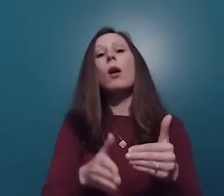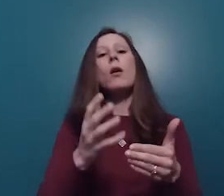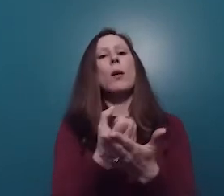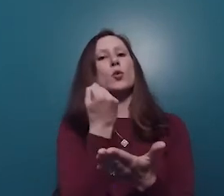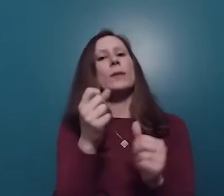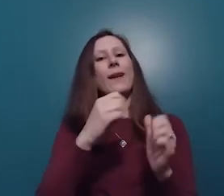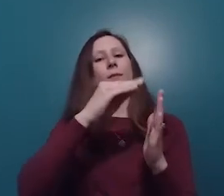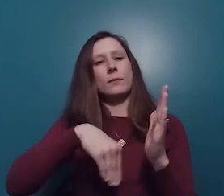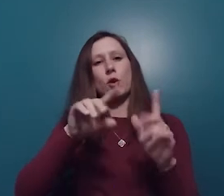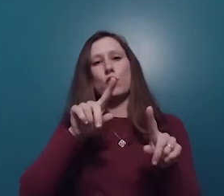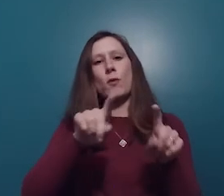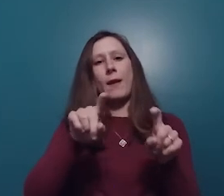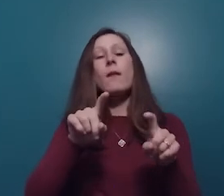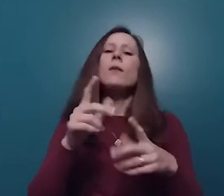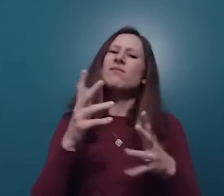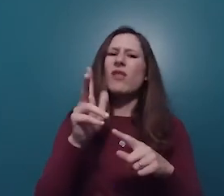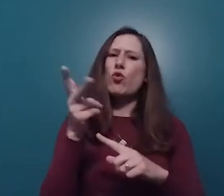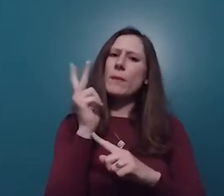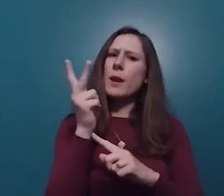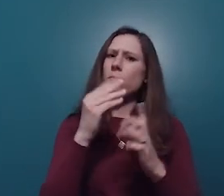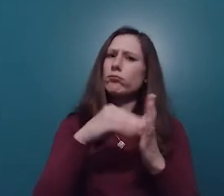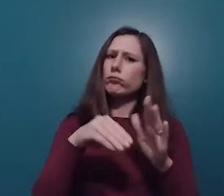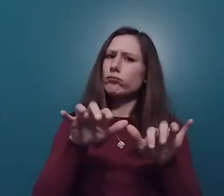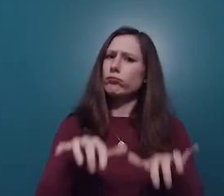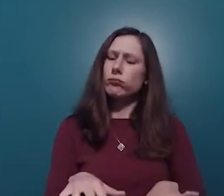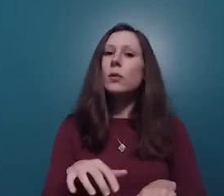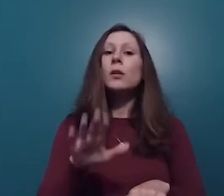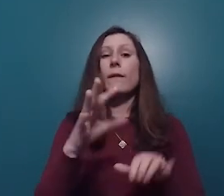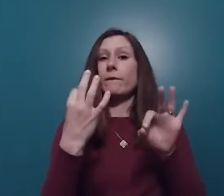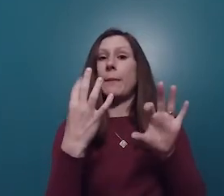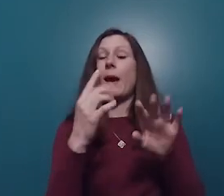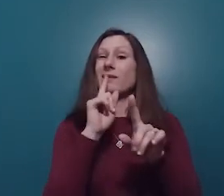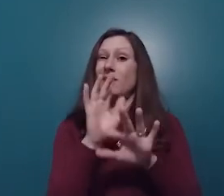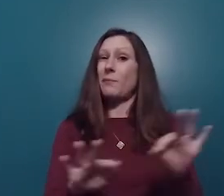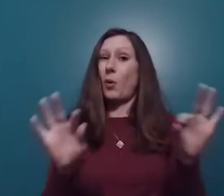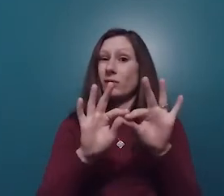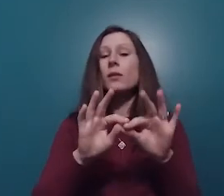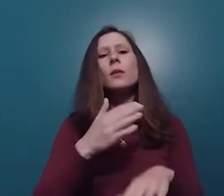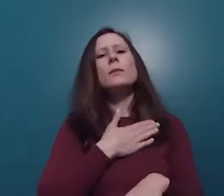opportunity to fill out a survey. It will only take about three minutes and your feedback is really important to us. So